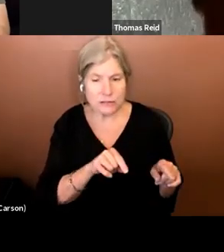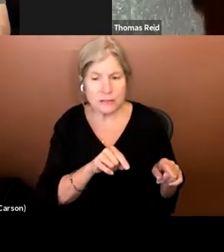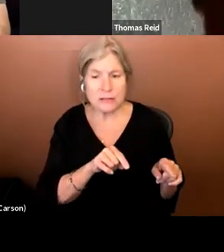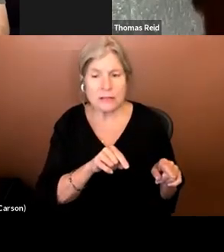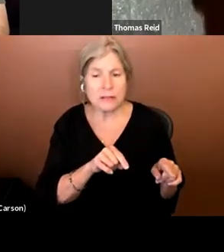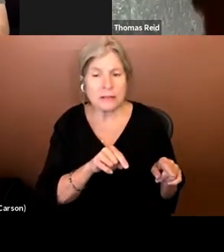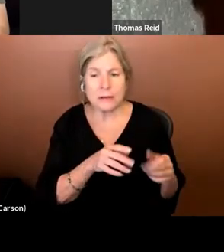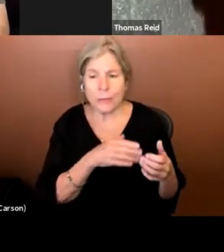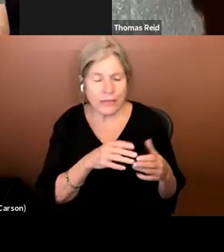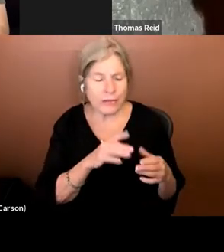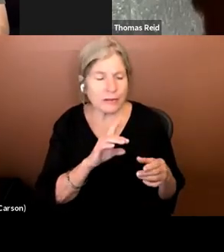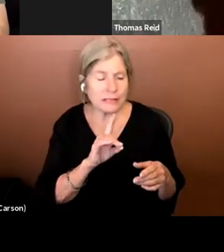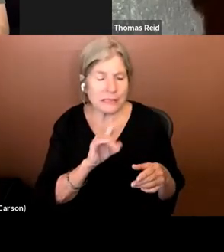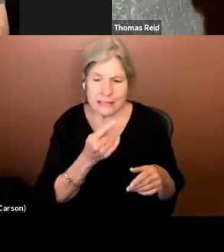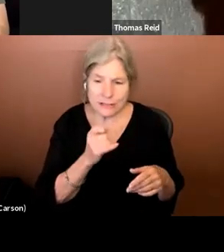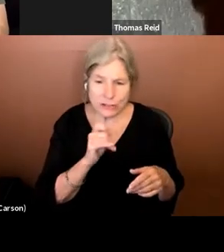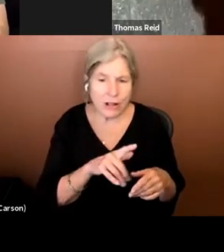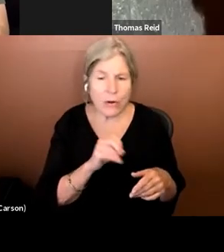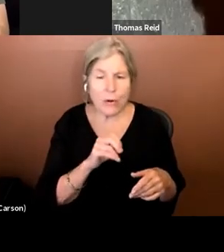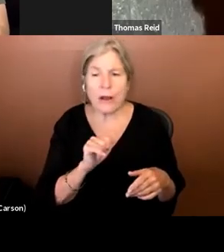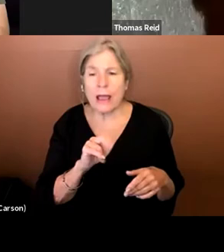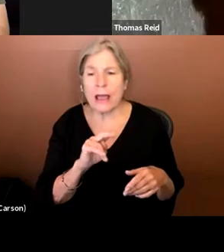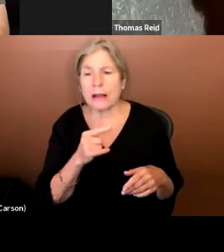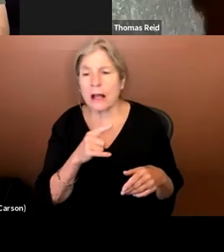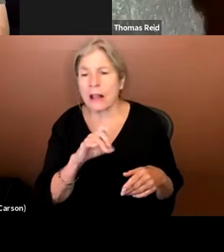digital or analog. So